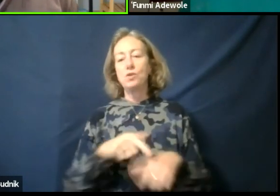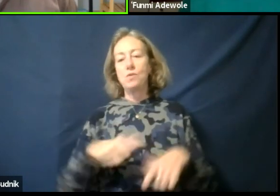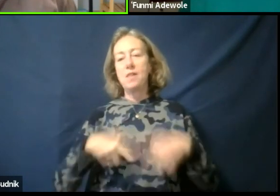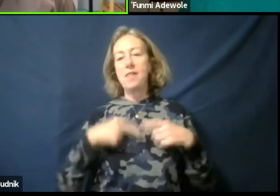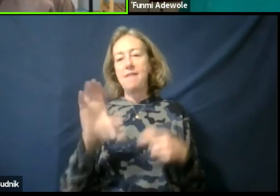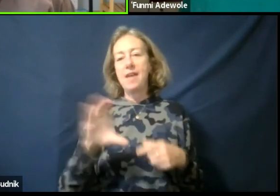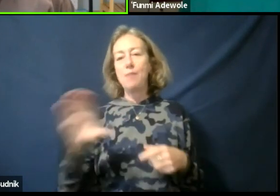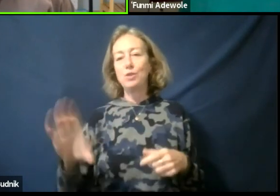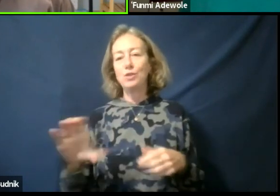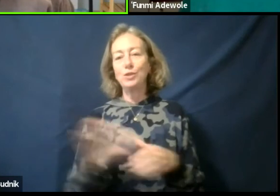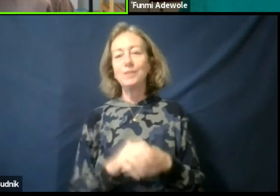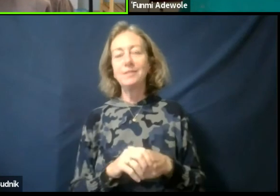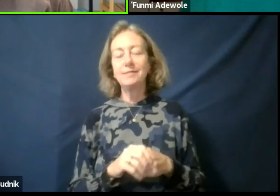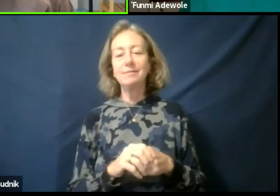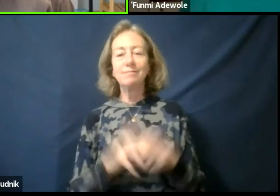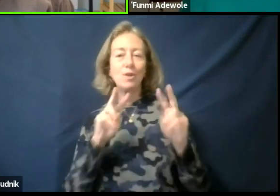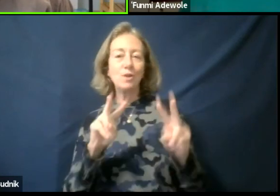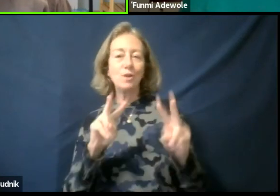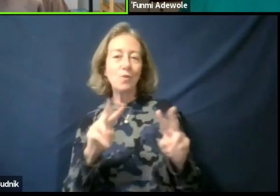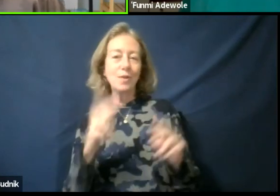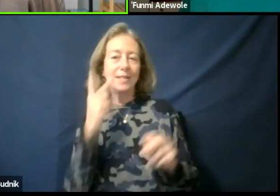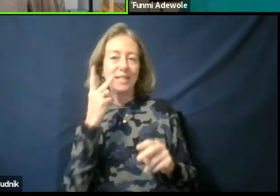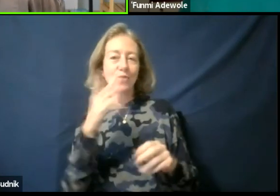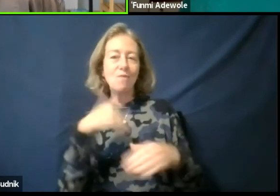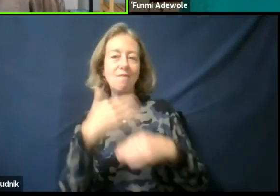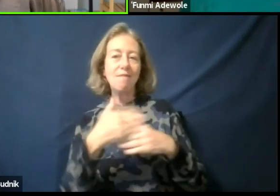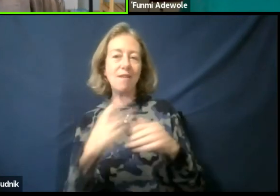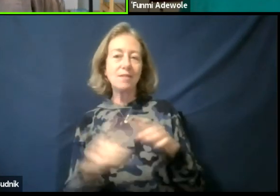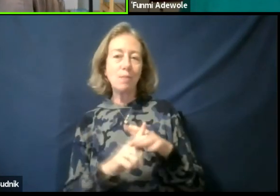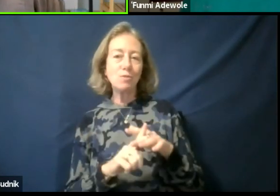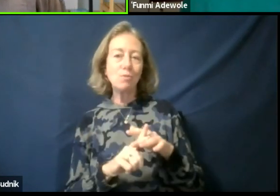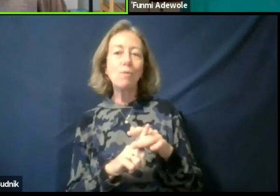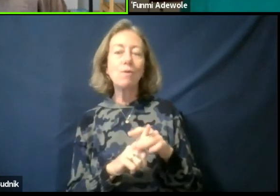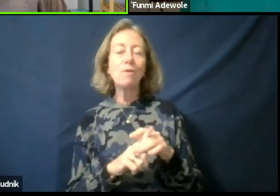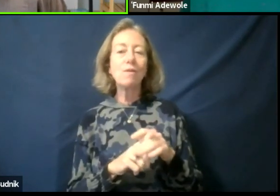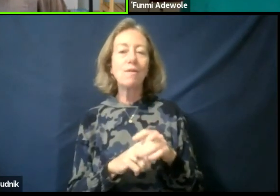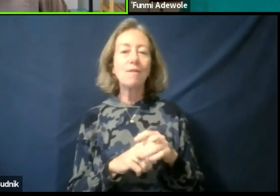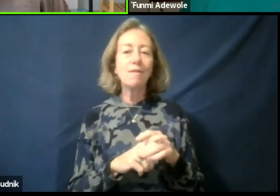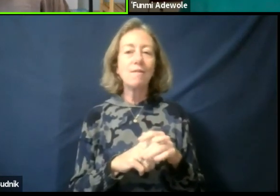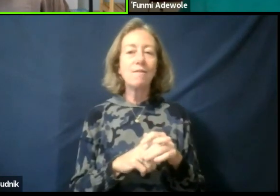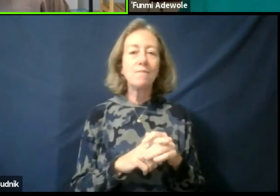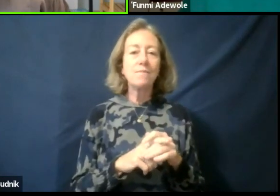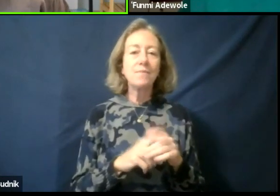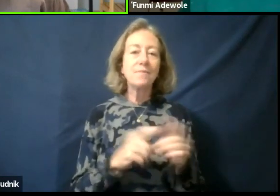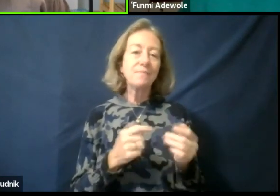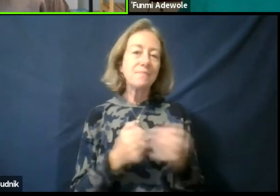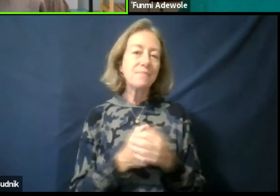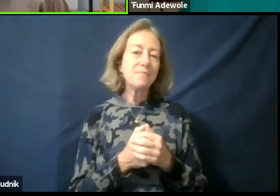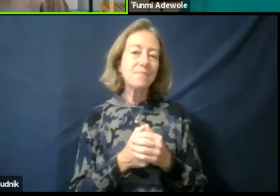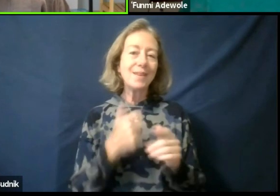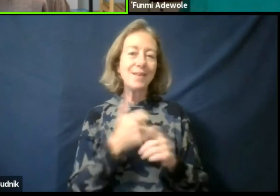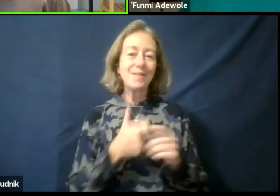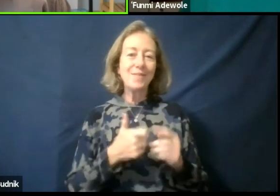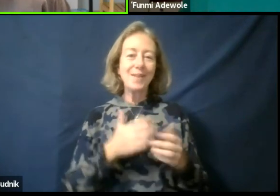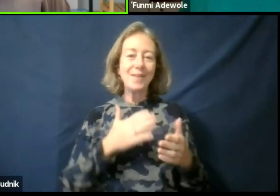and we look forward to seeing you in our next episode. From my own end here thank you